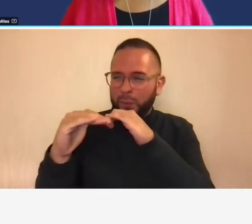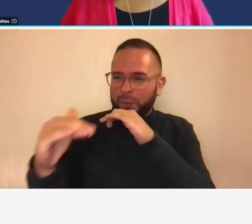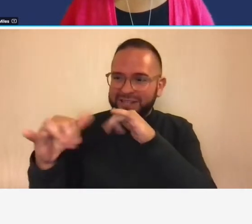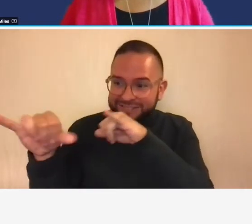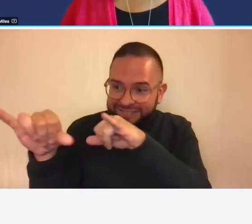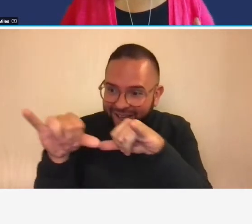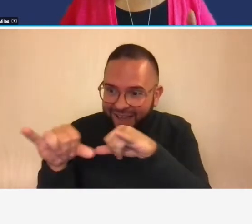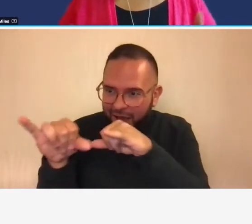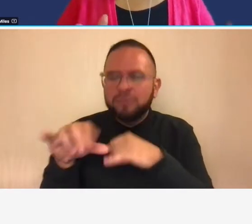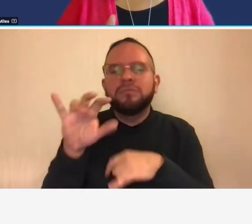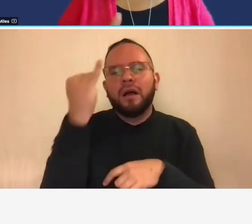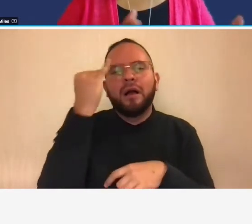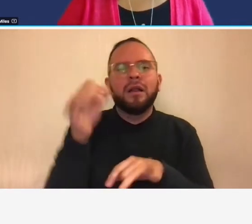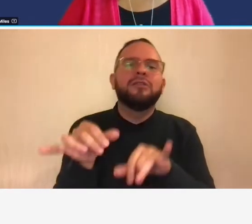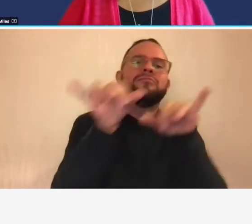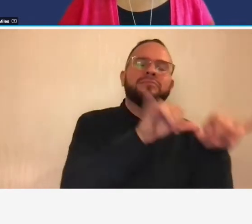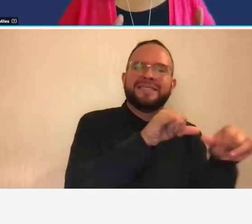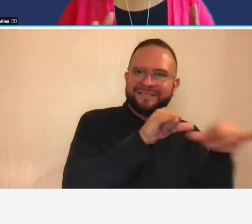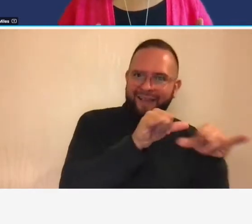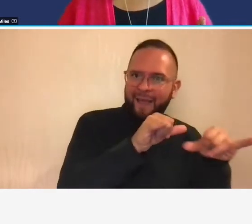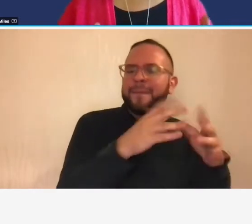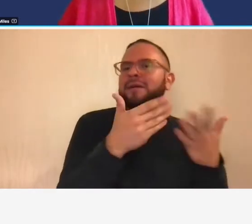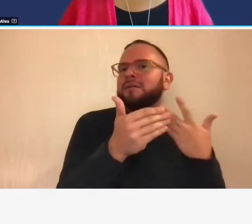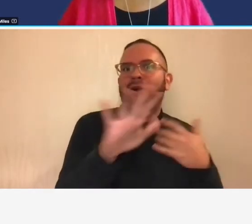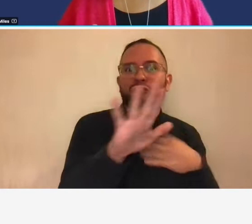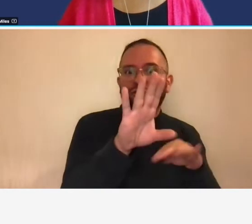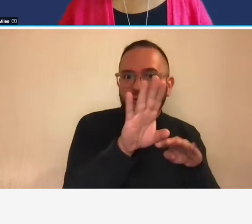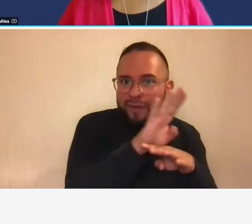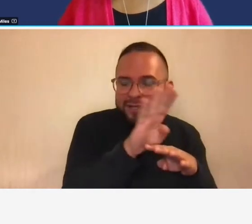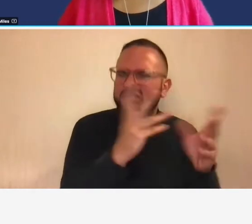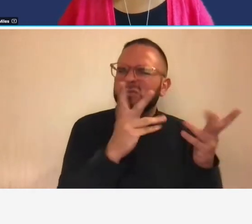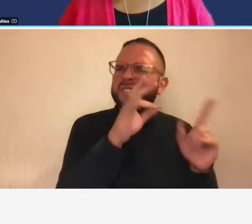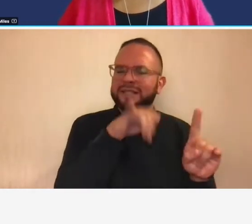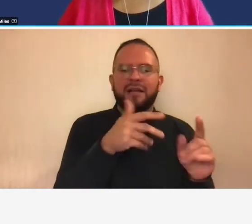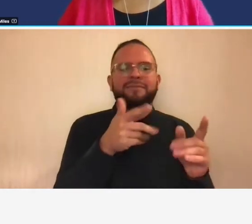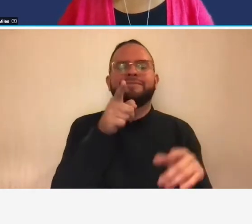what what what your company is you're required to follow generally accepted accounting principles